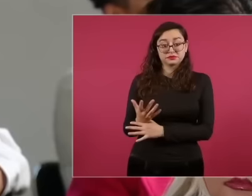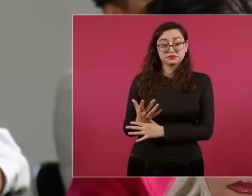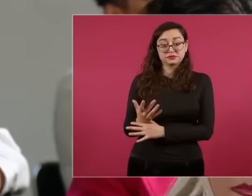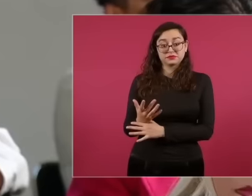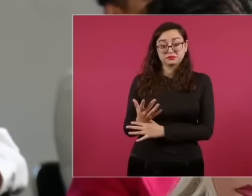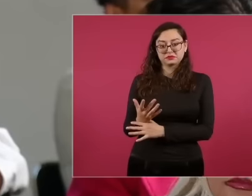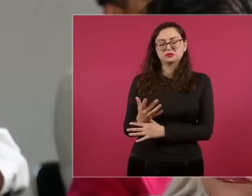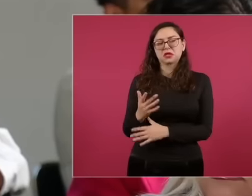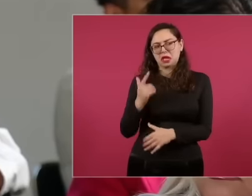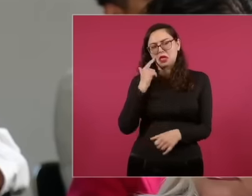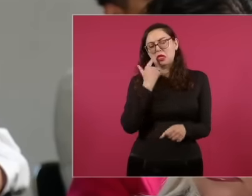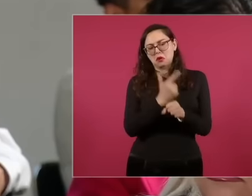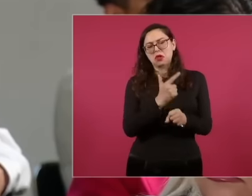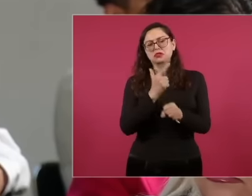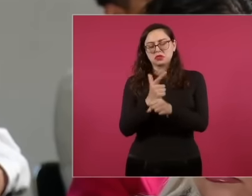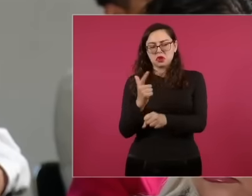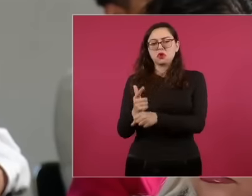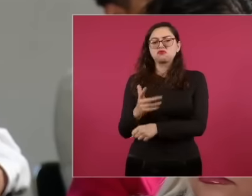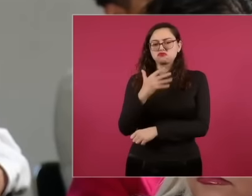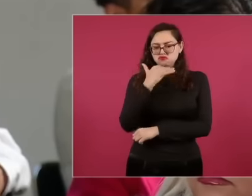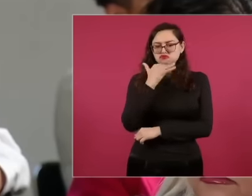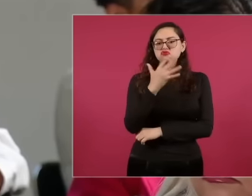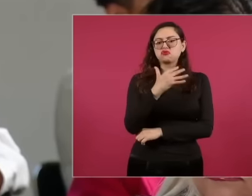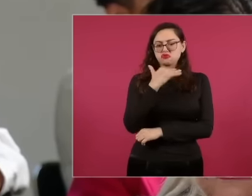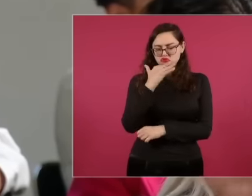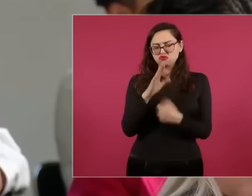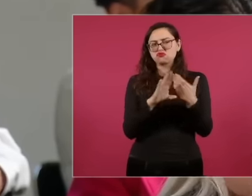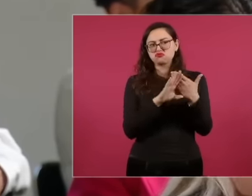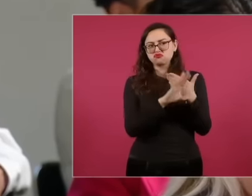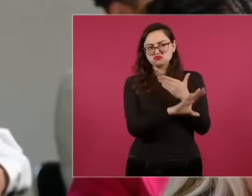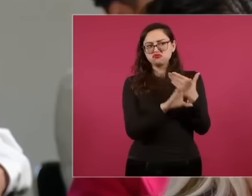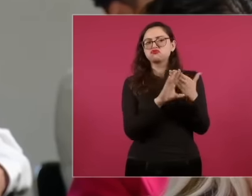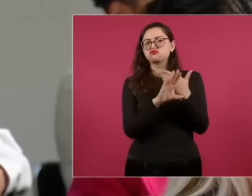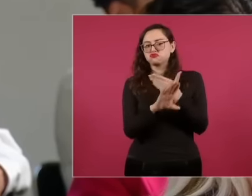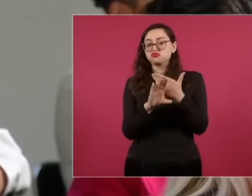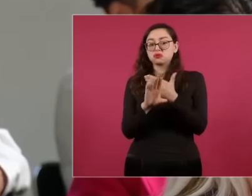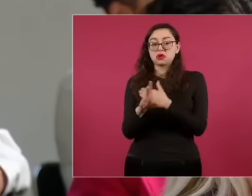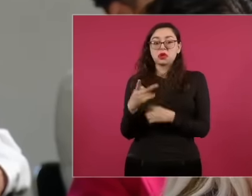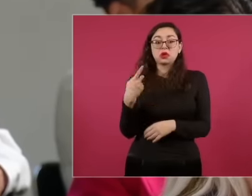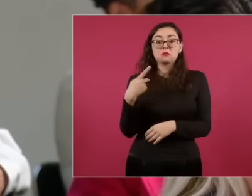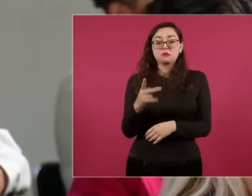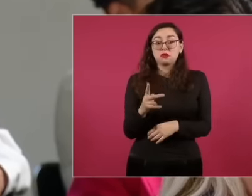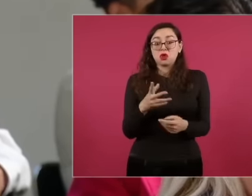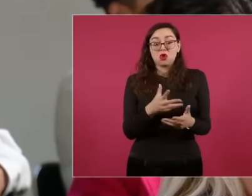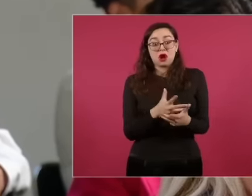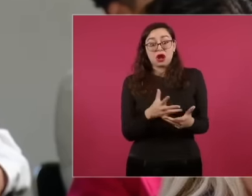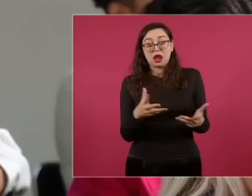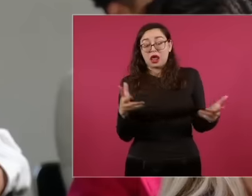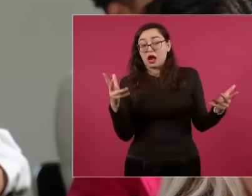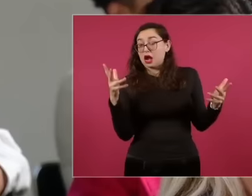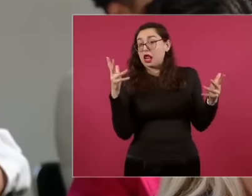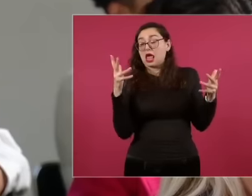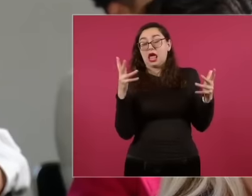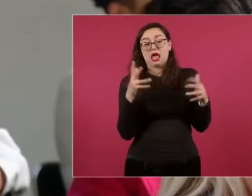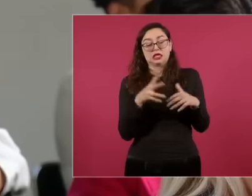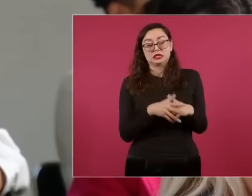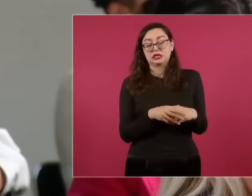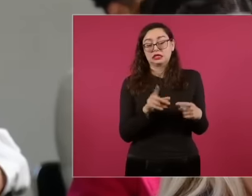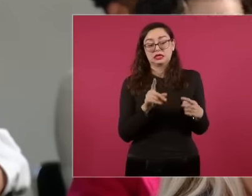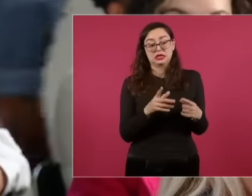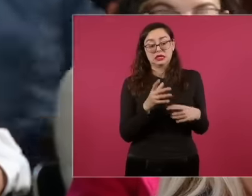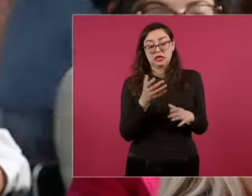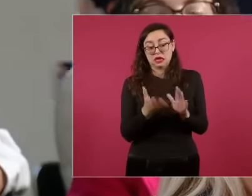eh but that the great works were given to ica to Slim as you know eh that